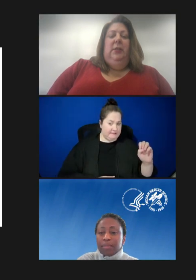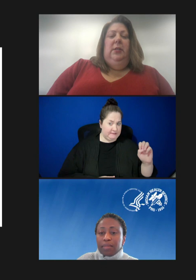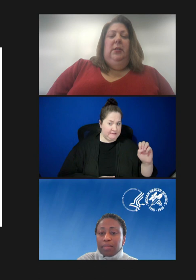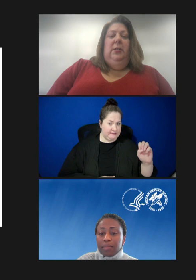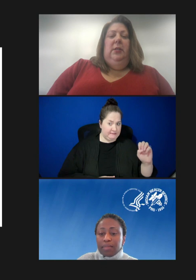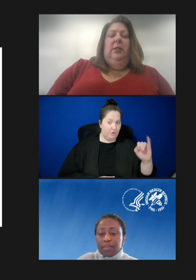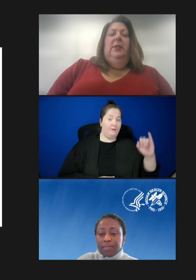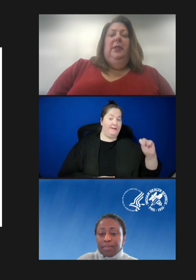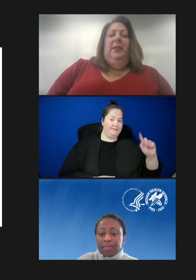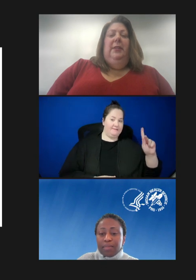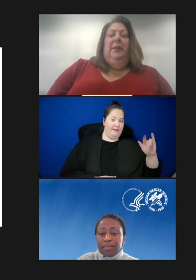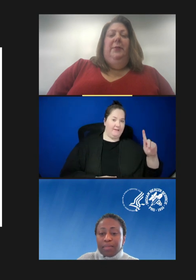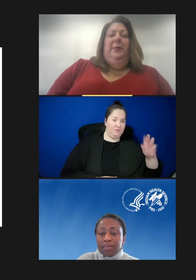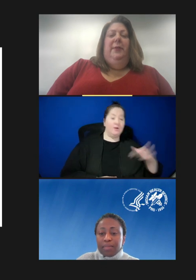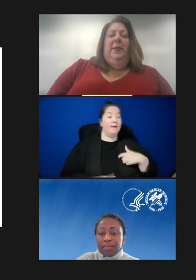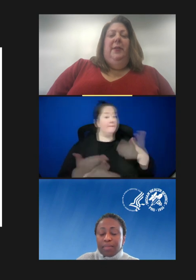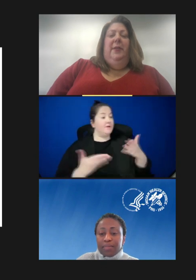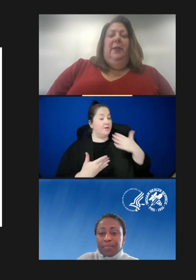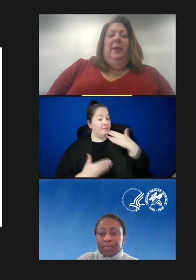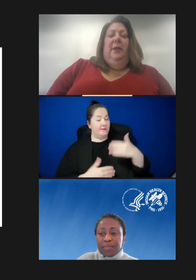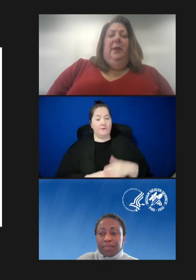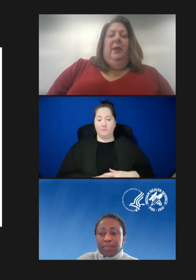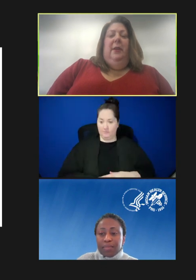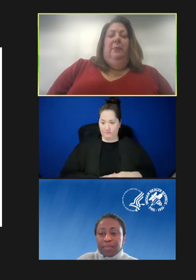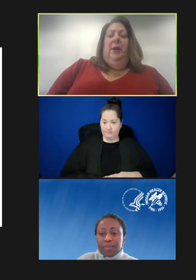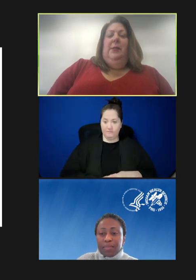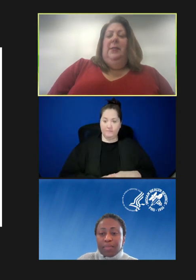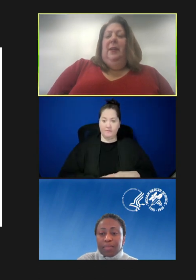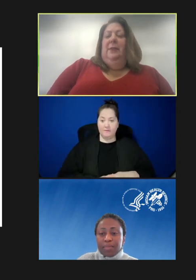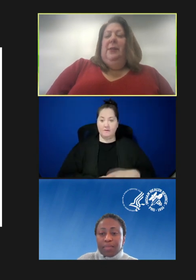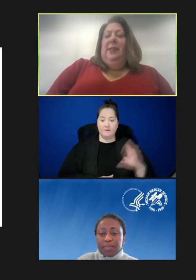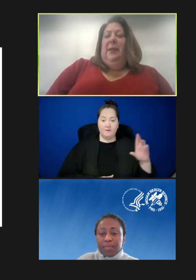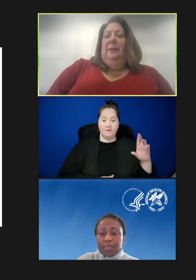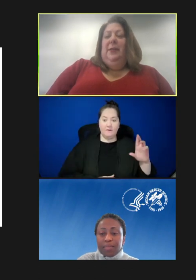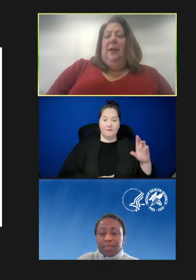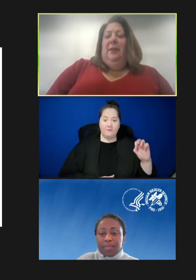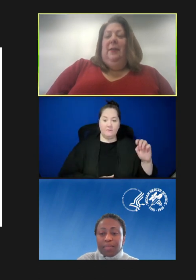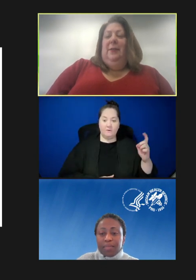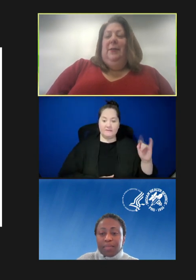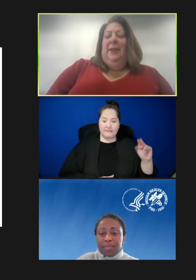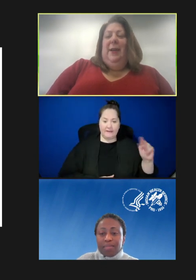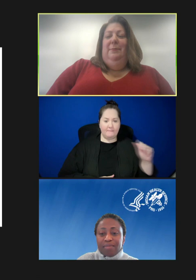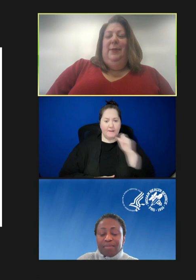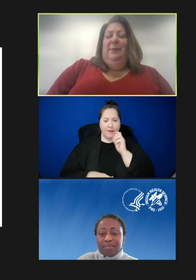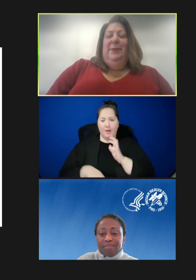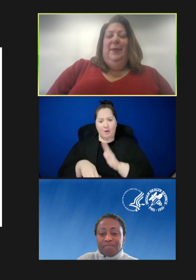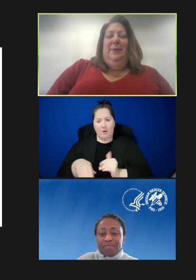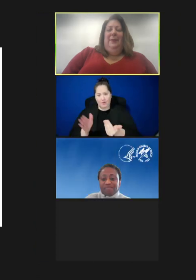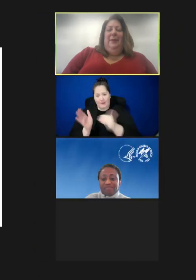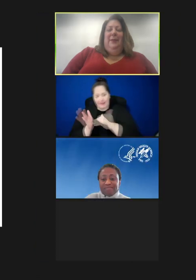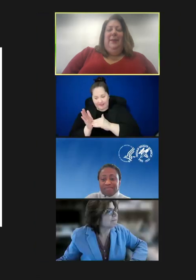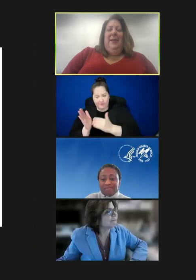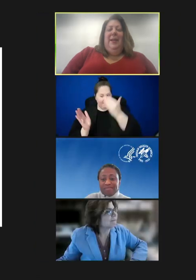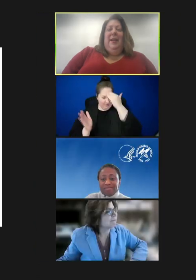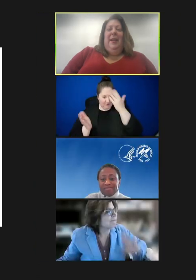John Iskander: I'm here. Thank you. Ann Aikin: Hello. Roxana. Roxana, I will not call you again because we know you're here. [unintelligible]?